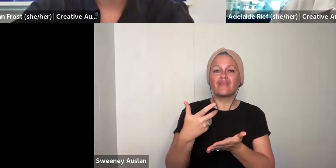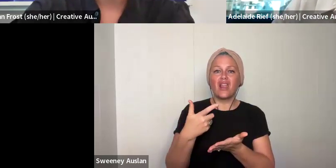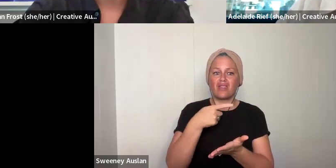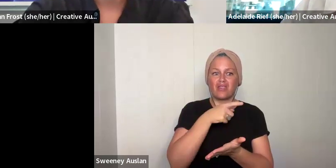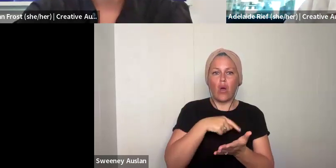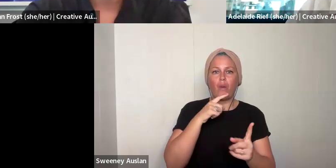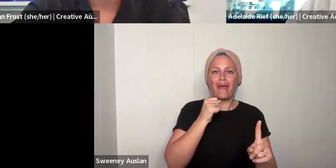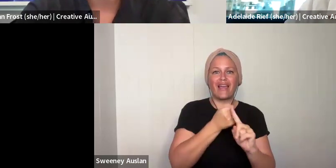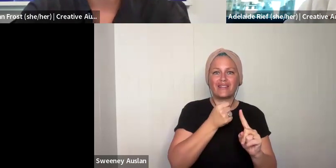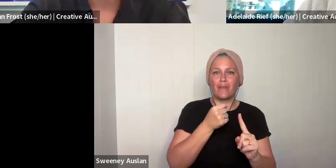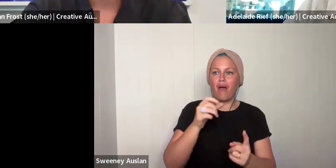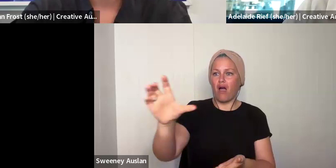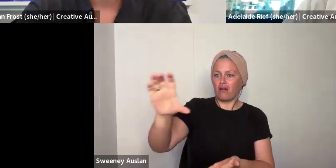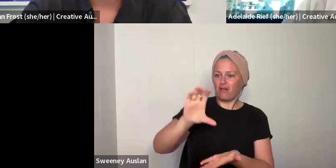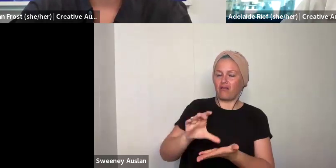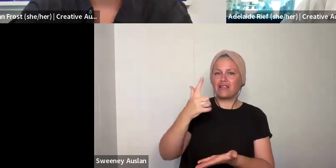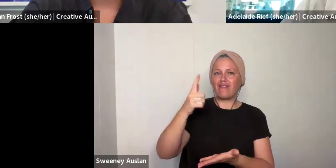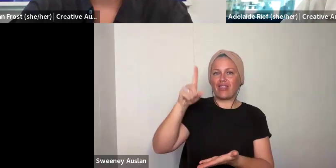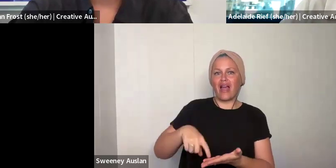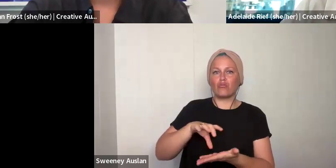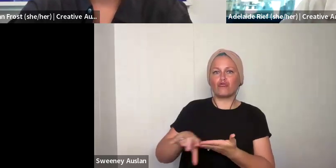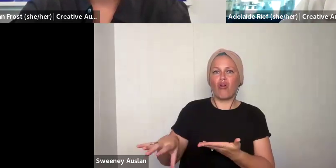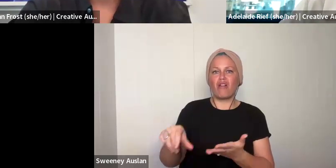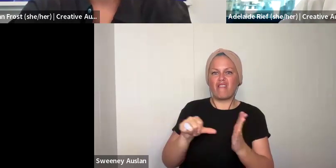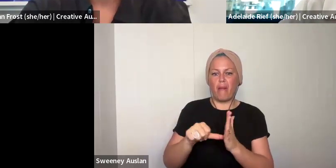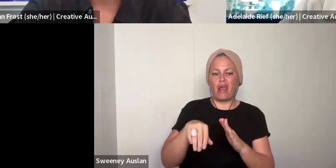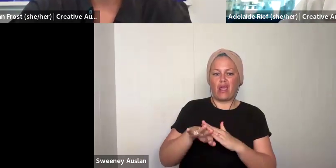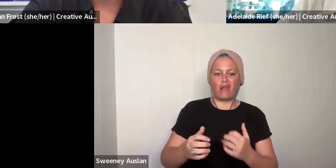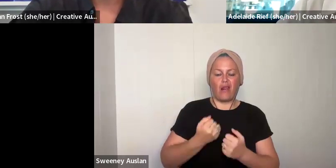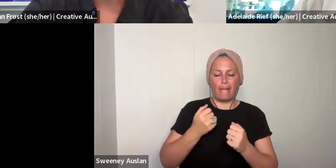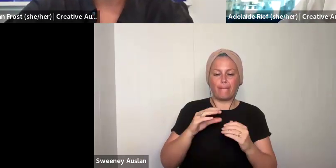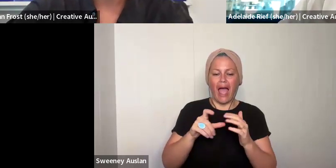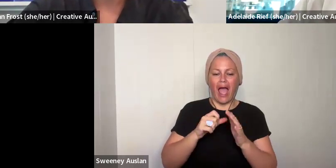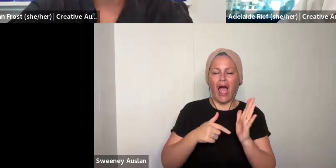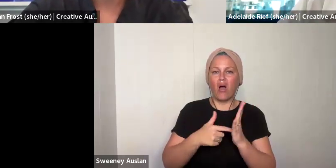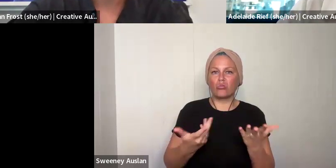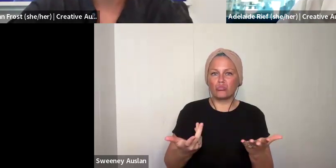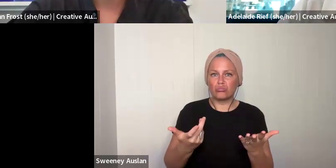And those would be affected by receiving a full $7000 chunk of money into your bank